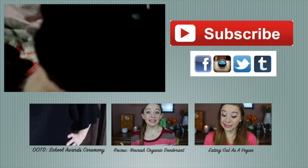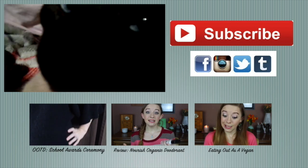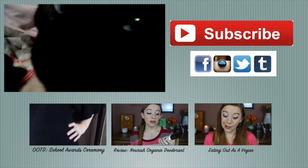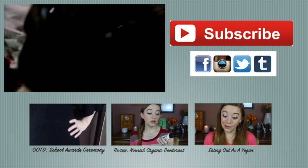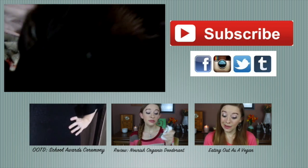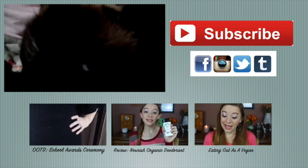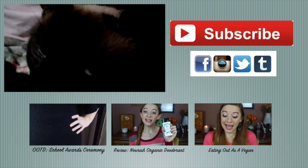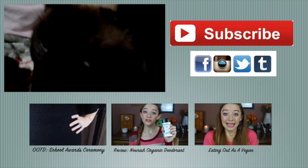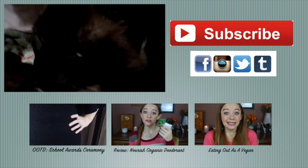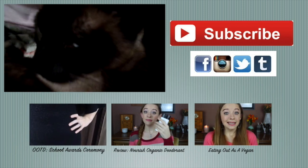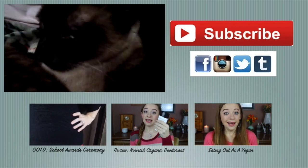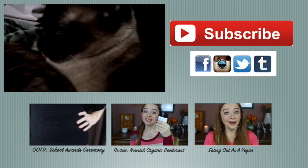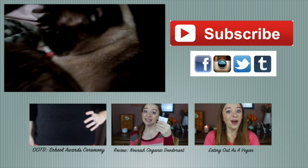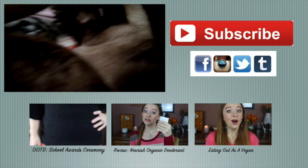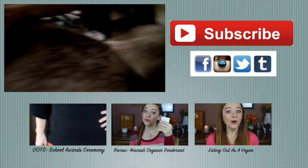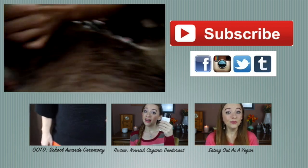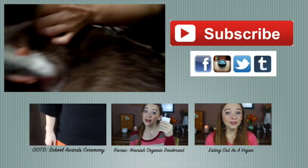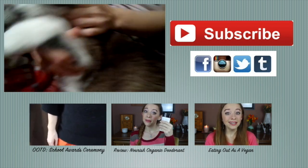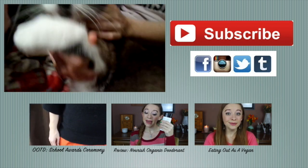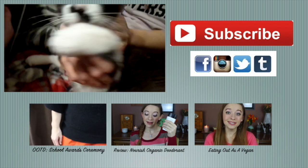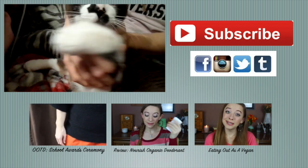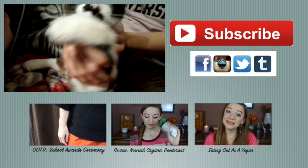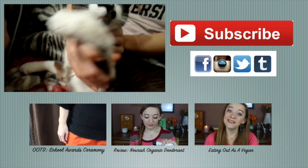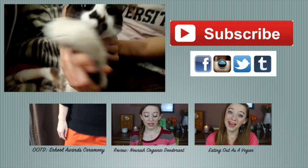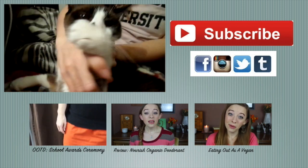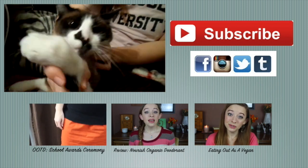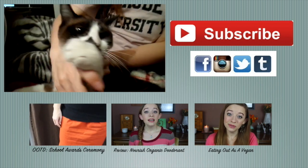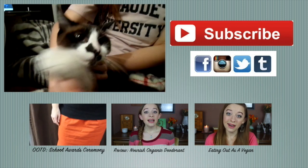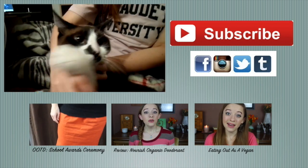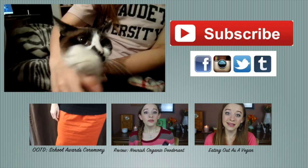Bye!